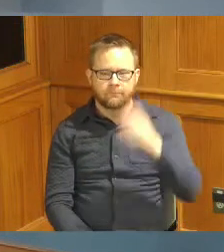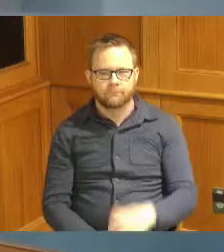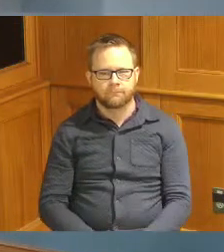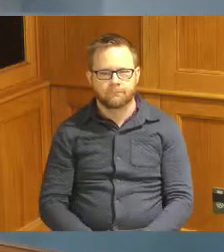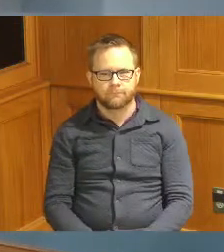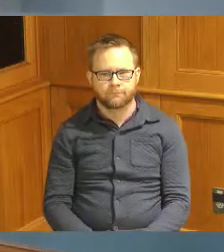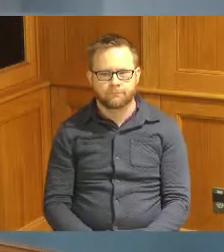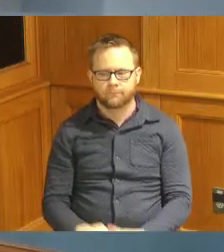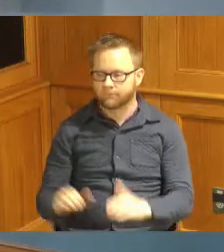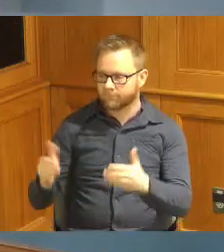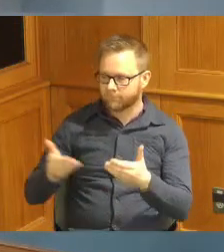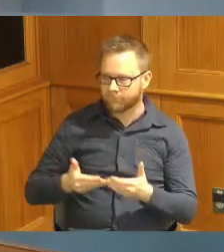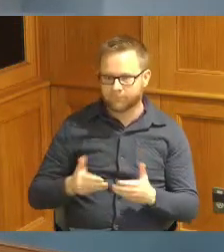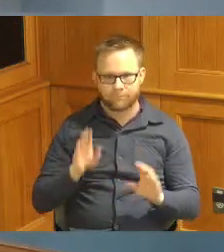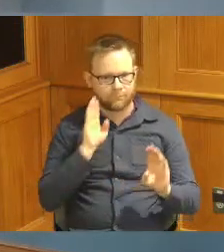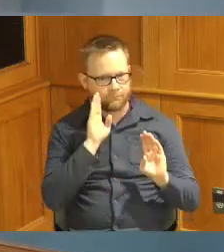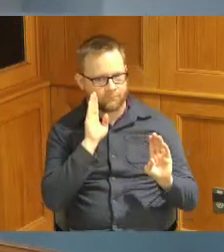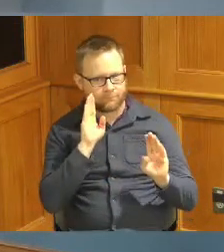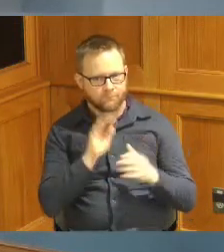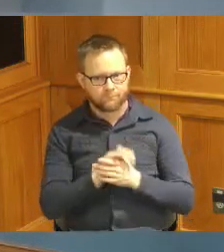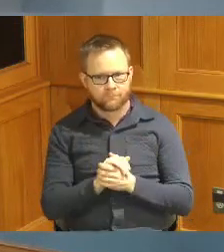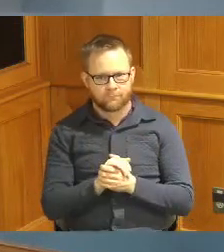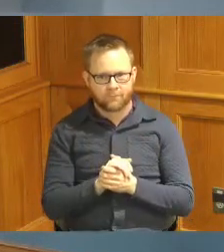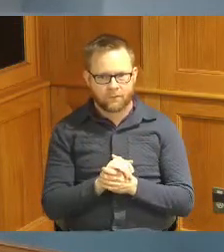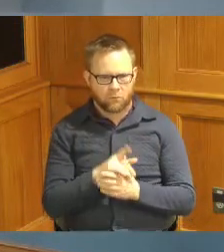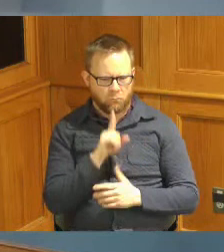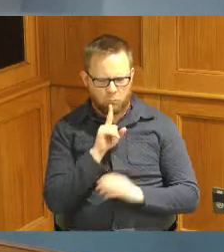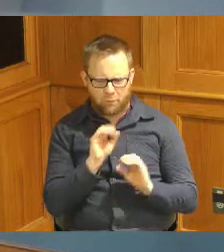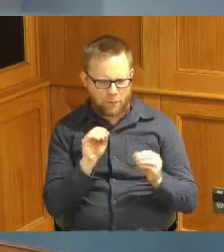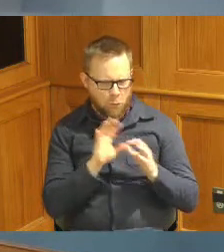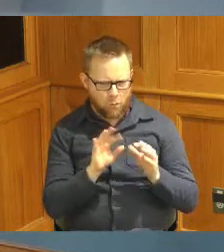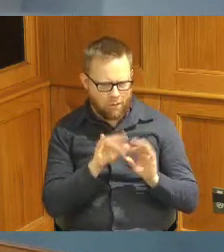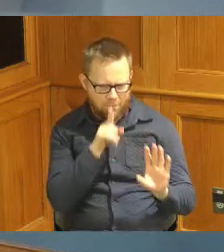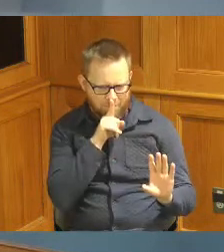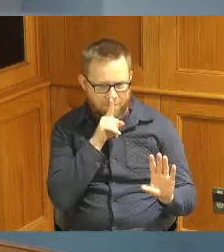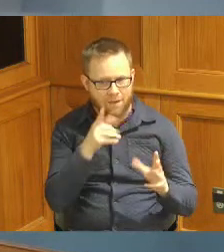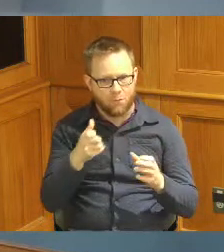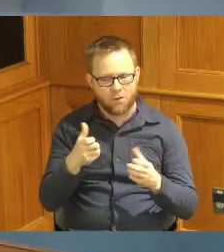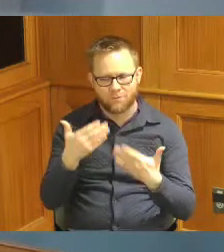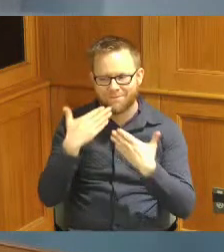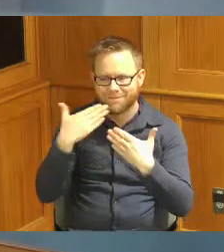welcome I don't really have many comments but I do want to say thank you very much to